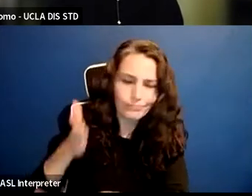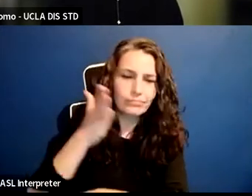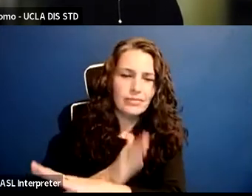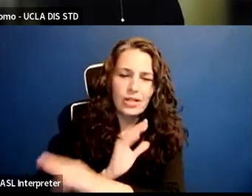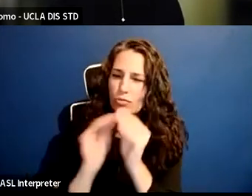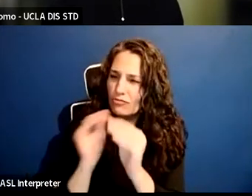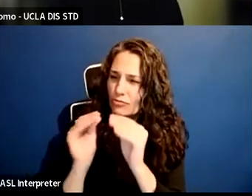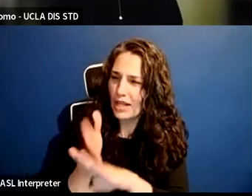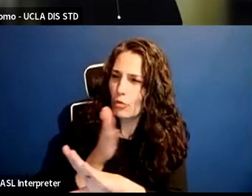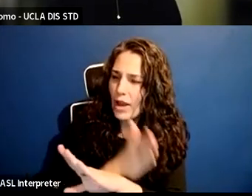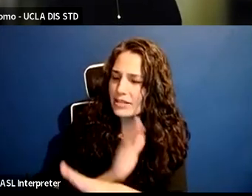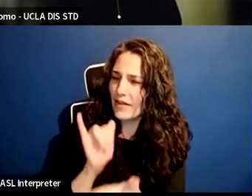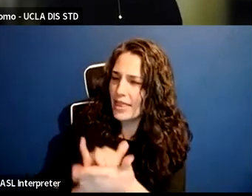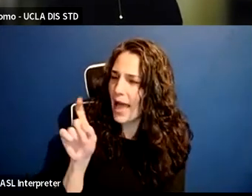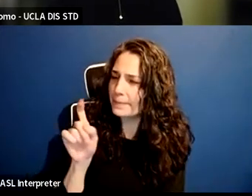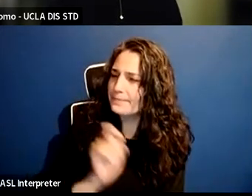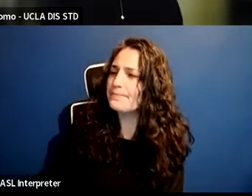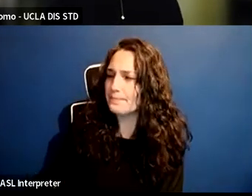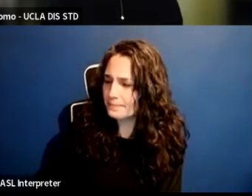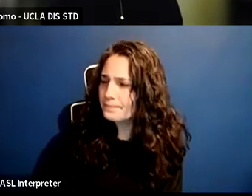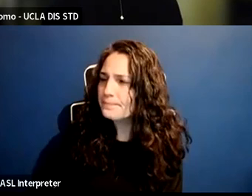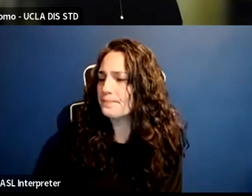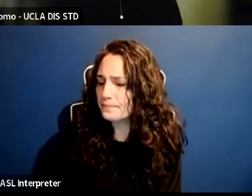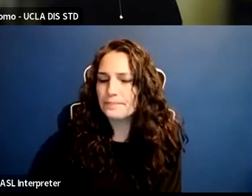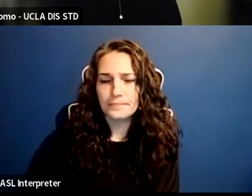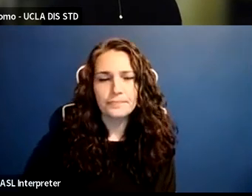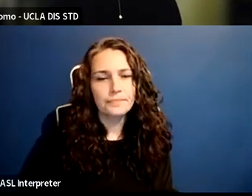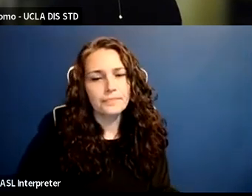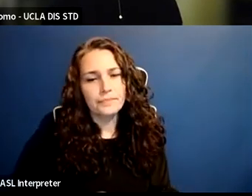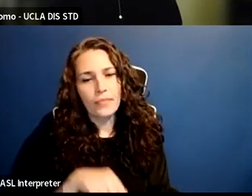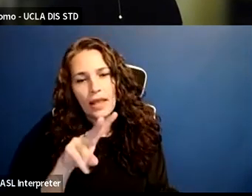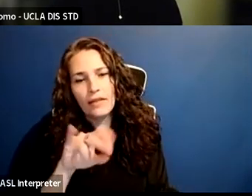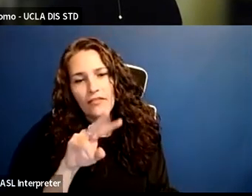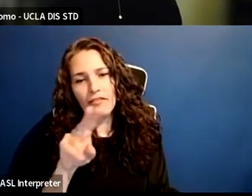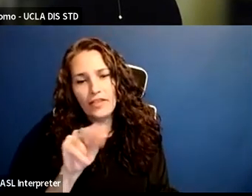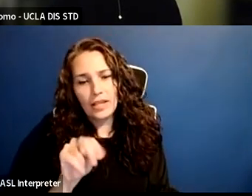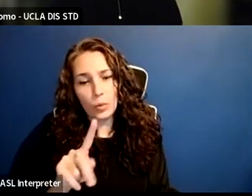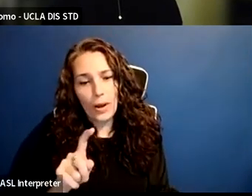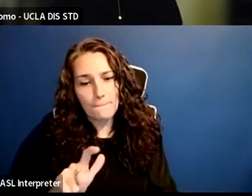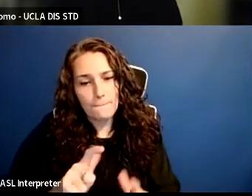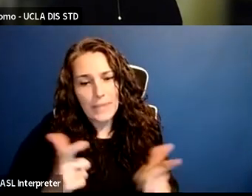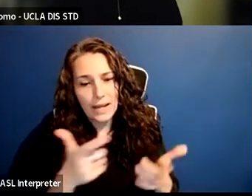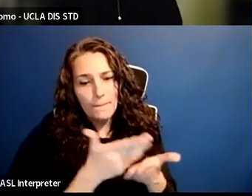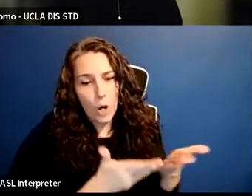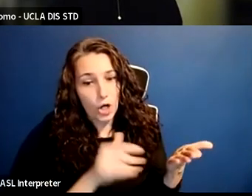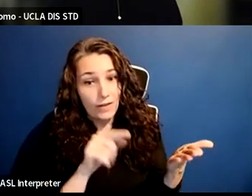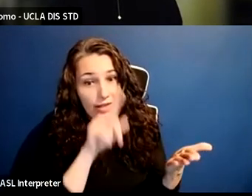And you know, in terms of, I think, one of the big components of this question is, how do we keep people,